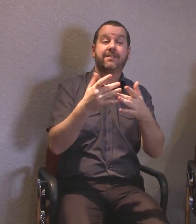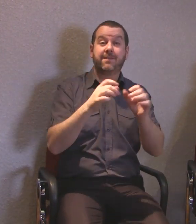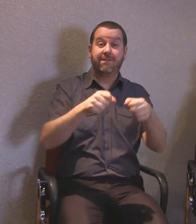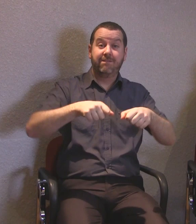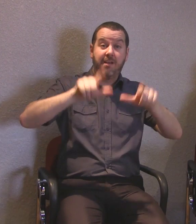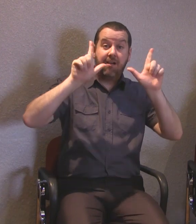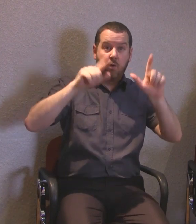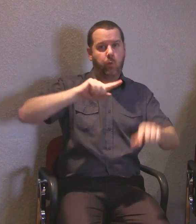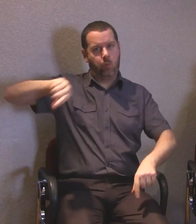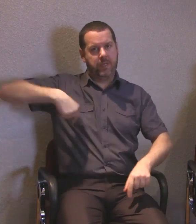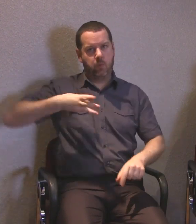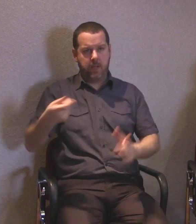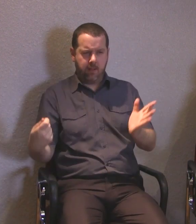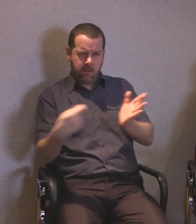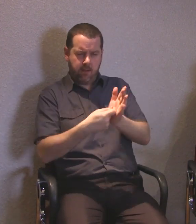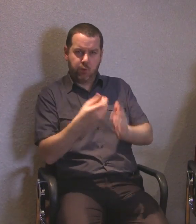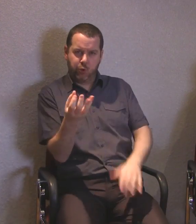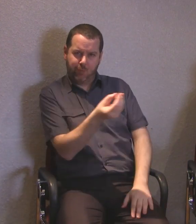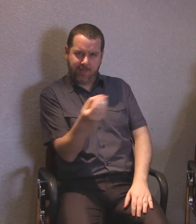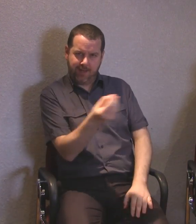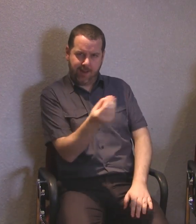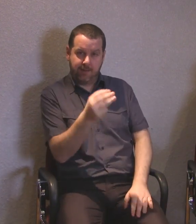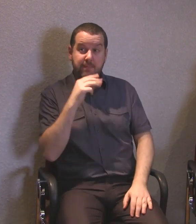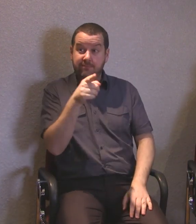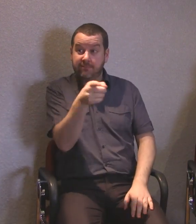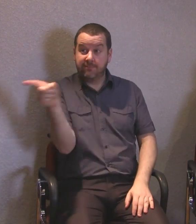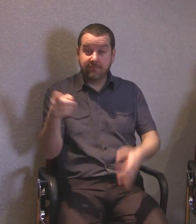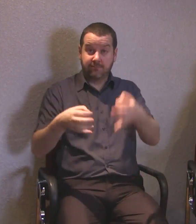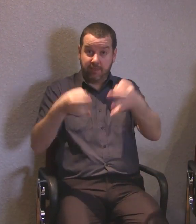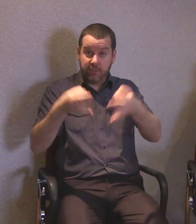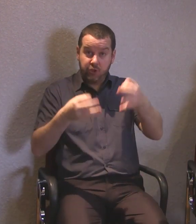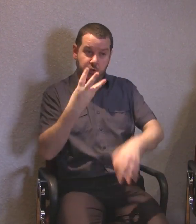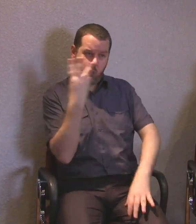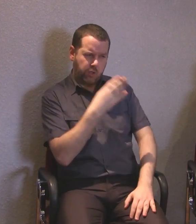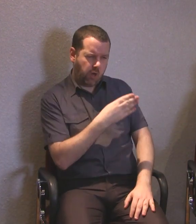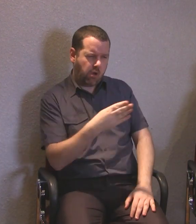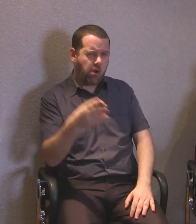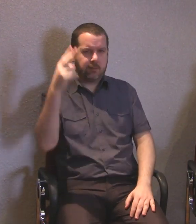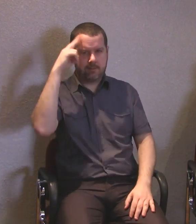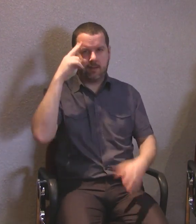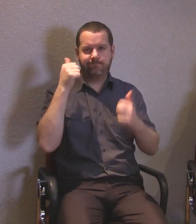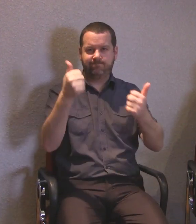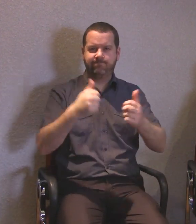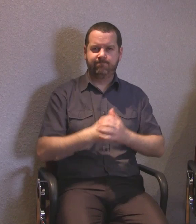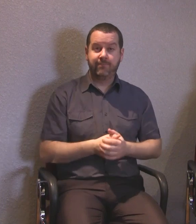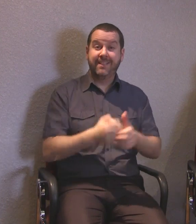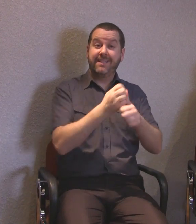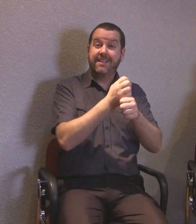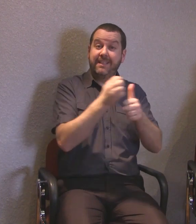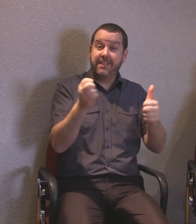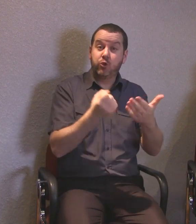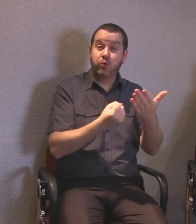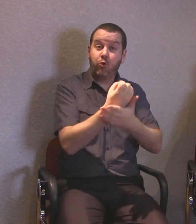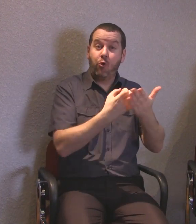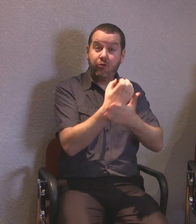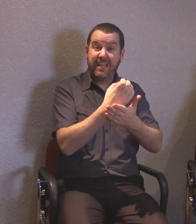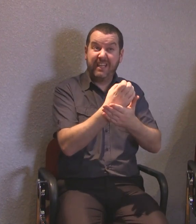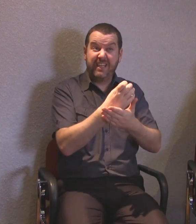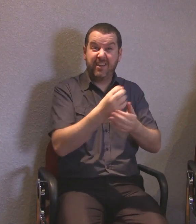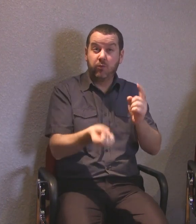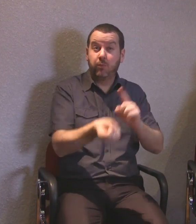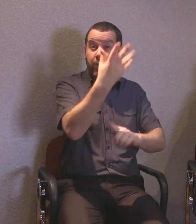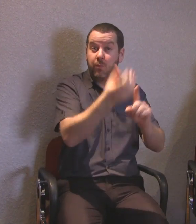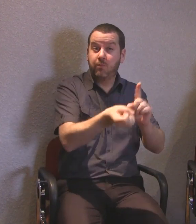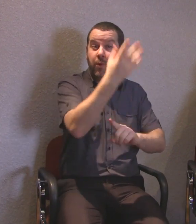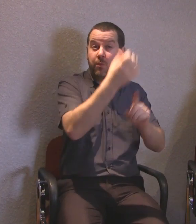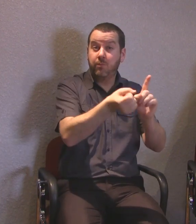For each story on the site, a pin will appear on an interactive map of Ireland